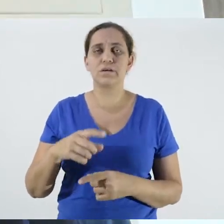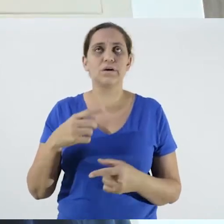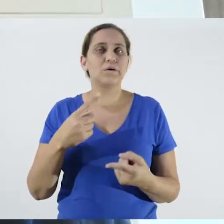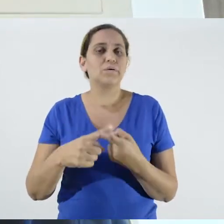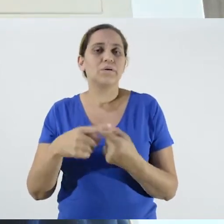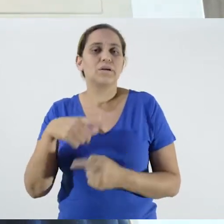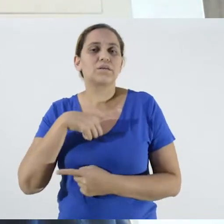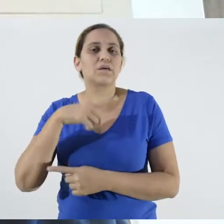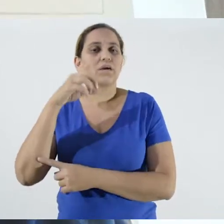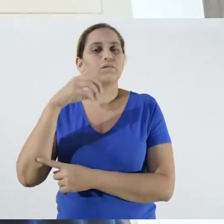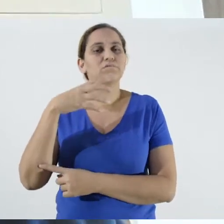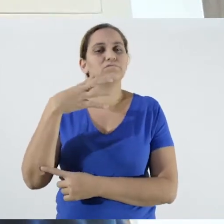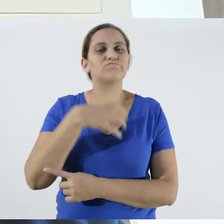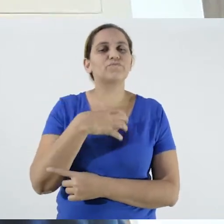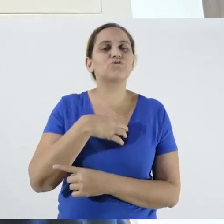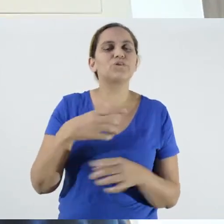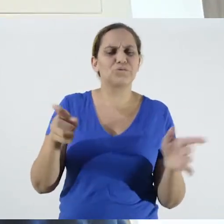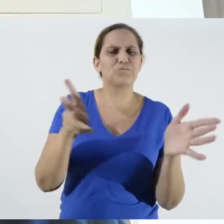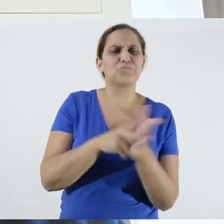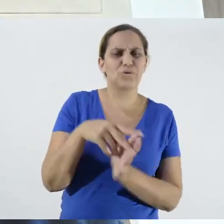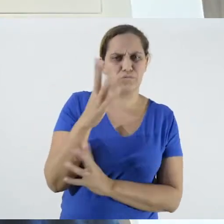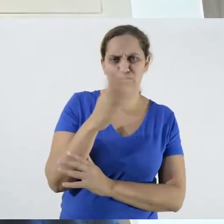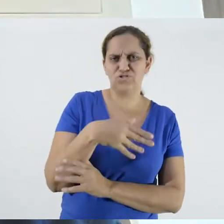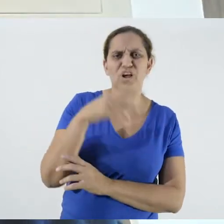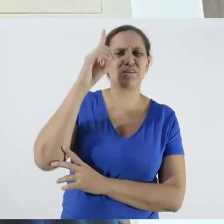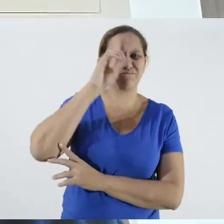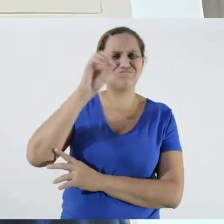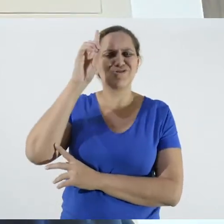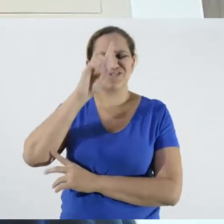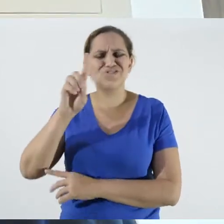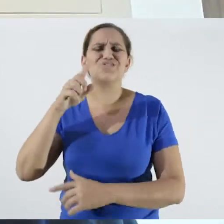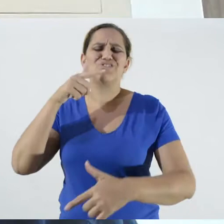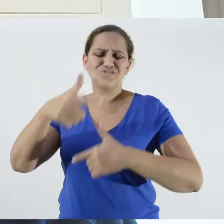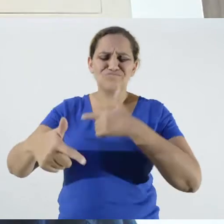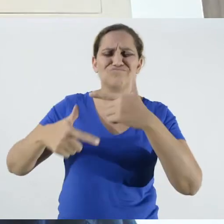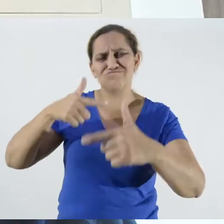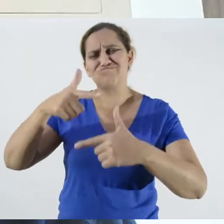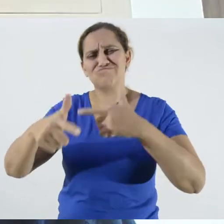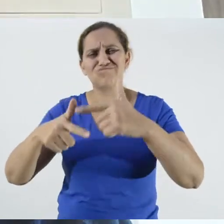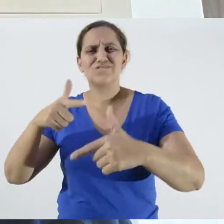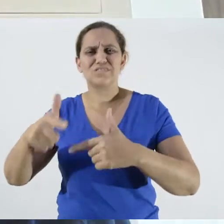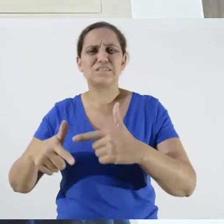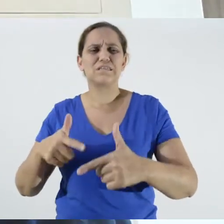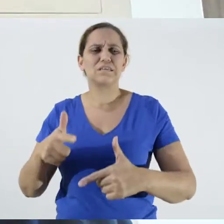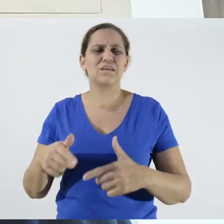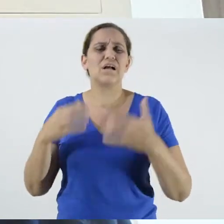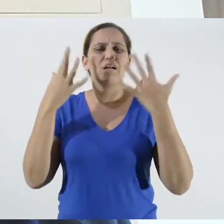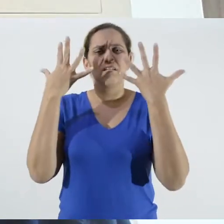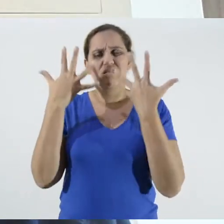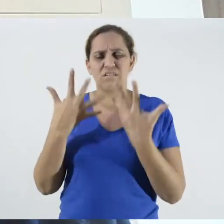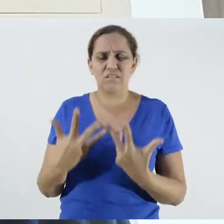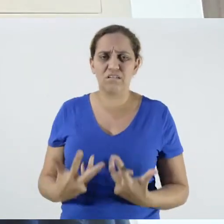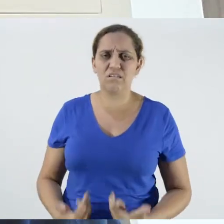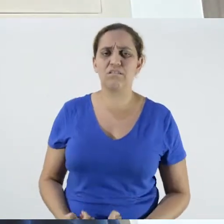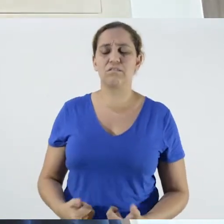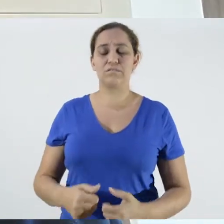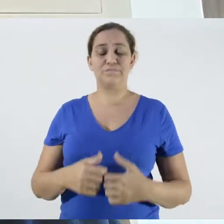work routine, which is extremely tiring, we devised another way to interest them, to get them